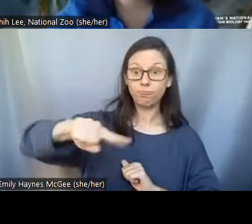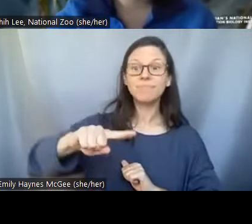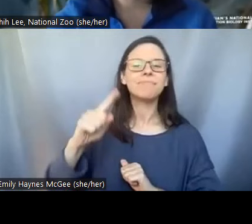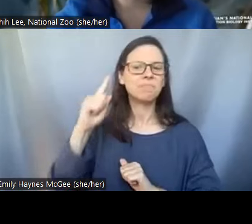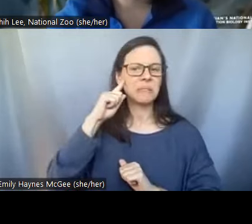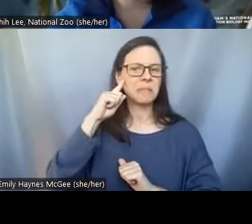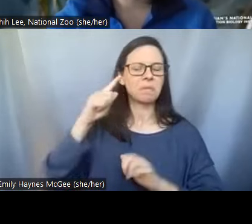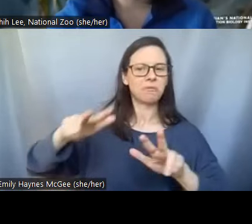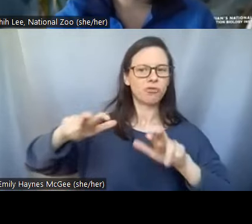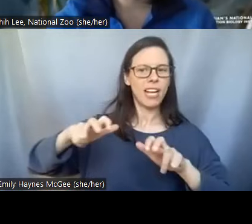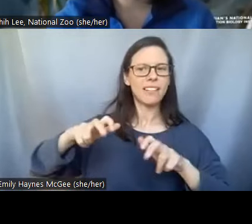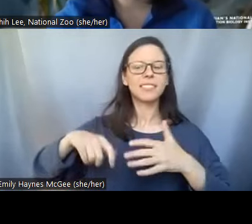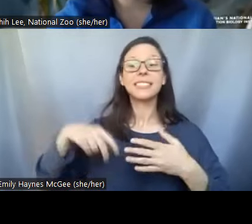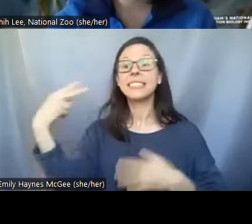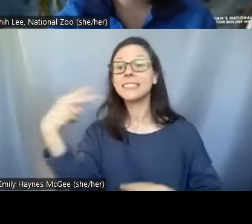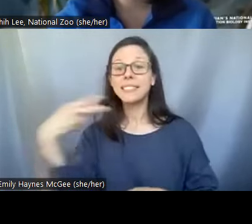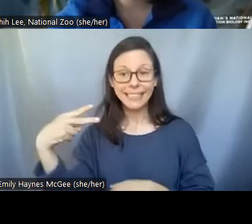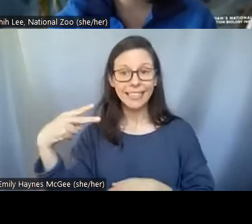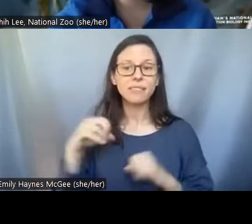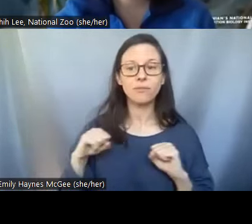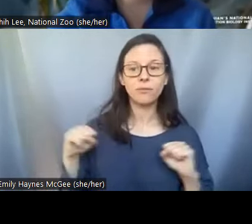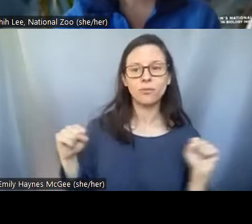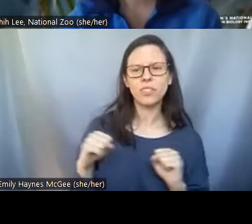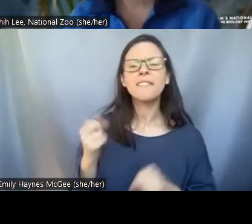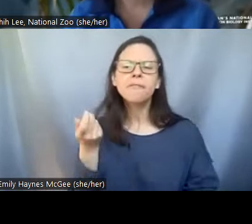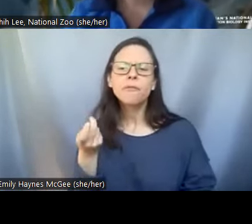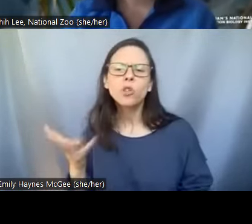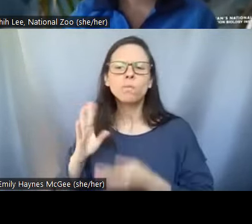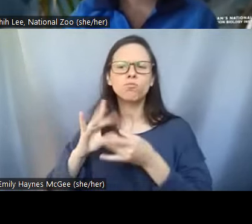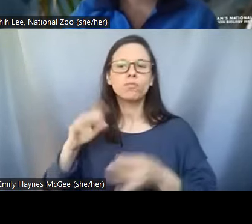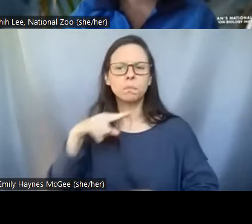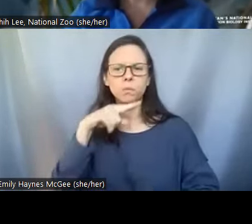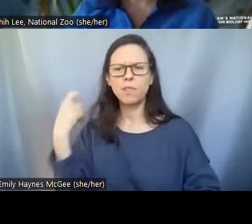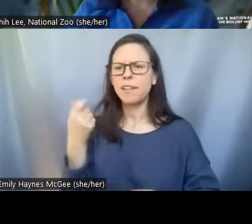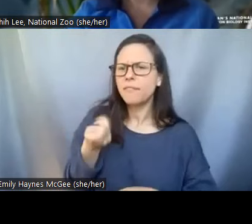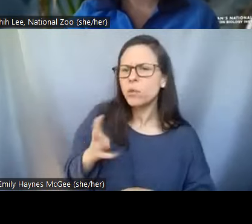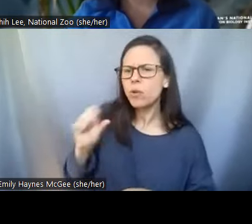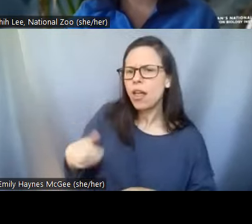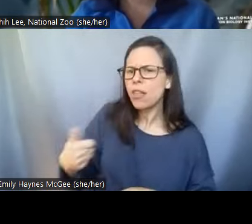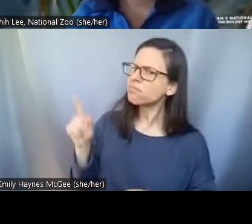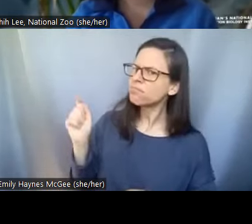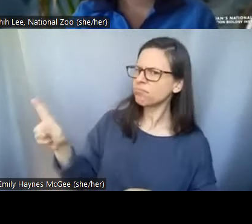by refrigerated, a few said dried, and other what. How are the majority of these samples preserved?